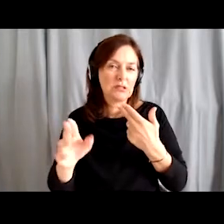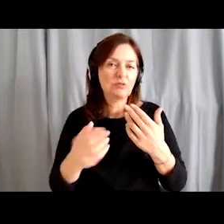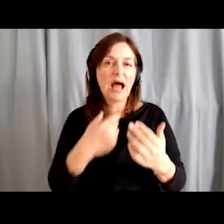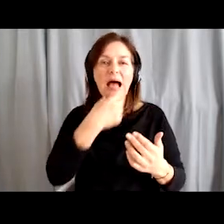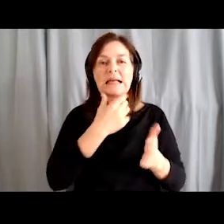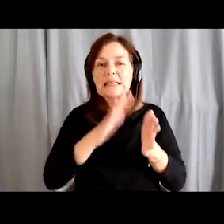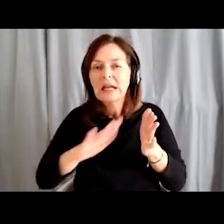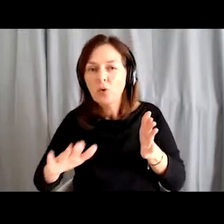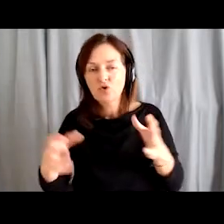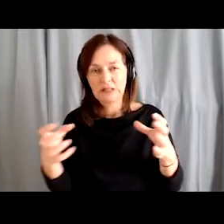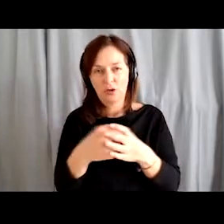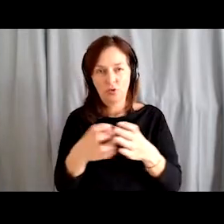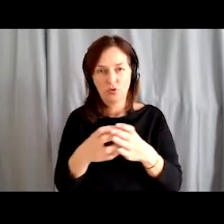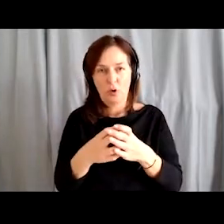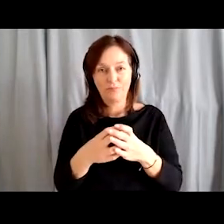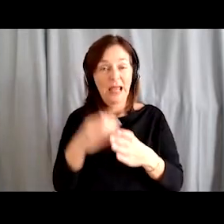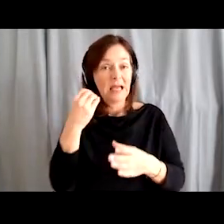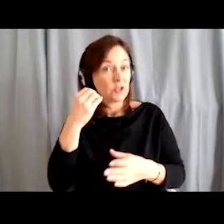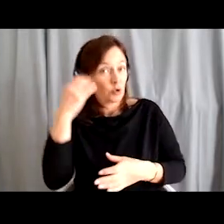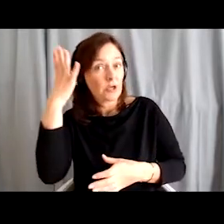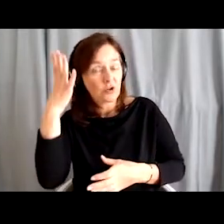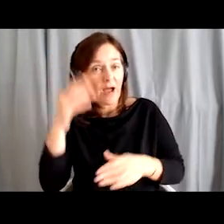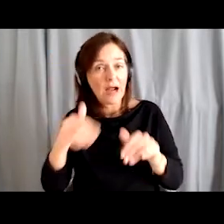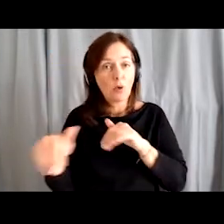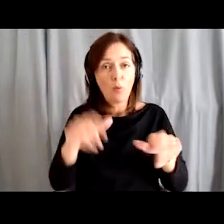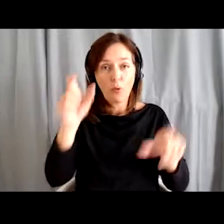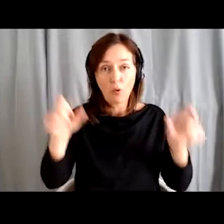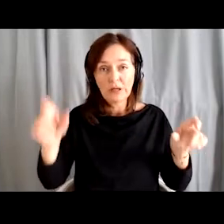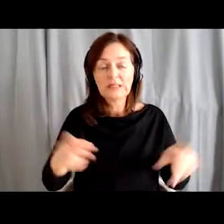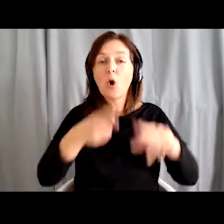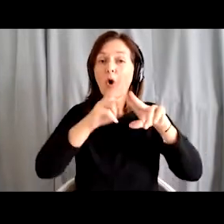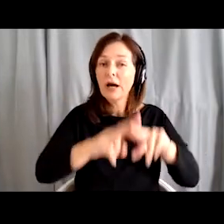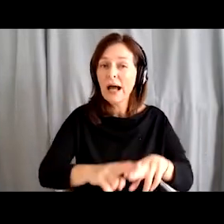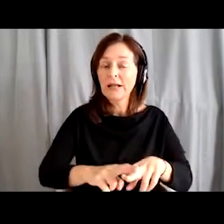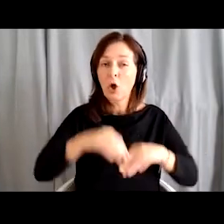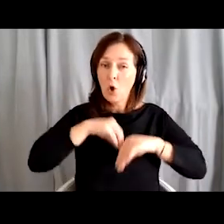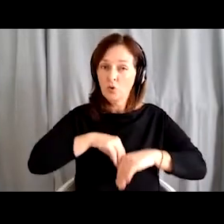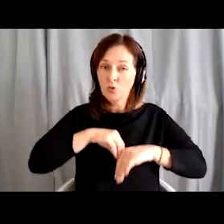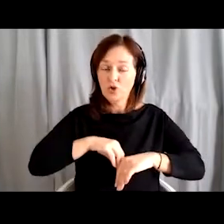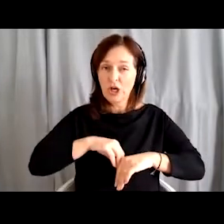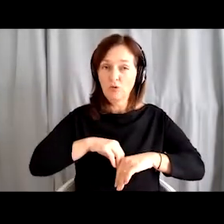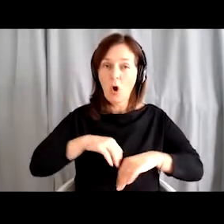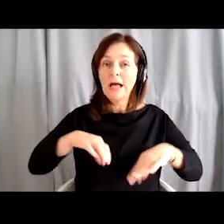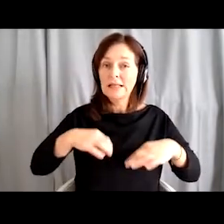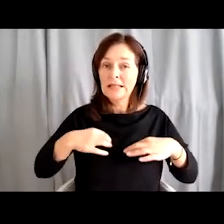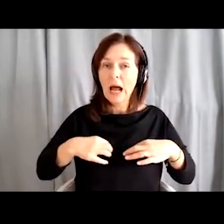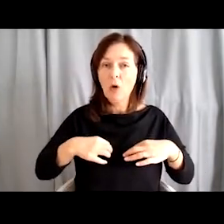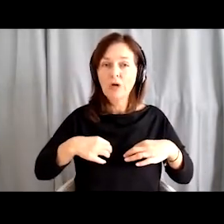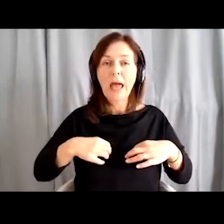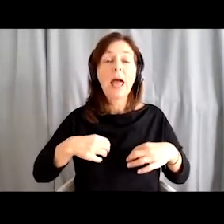Through education, pensioners maintain their mental health, cognitive abilities and social competencies.